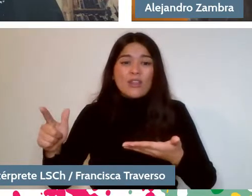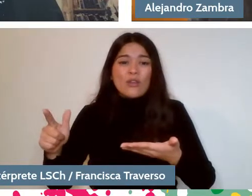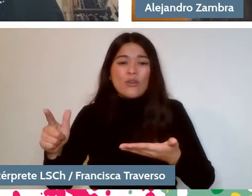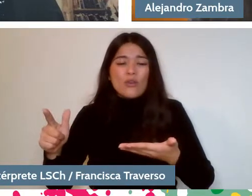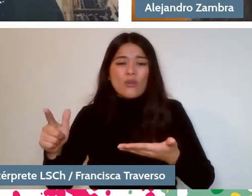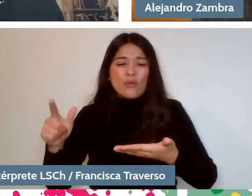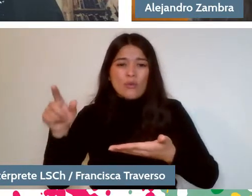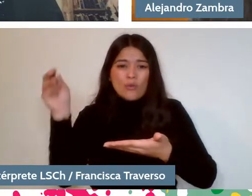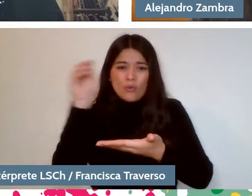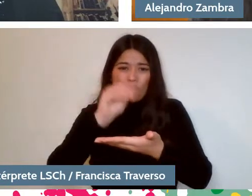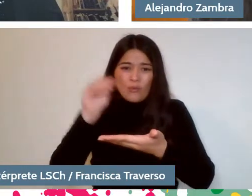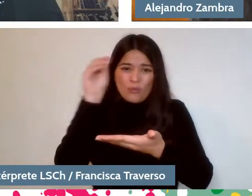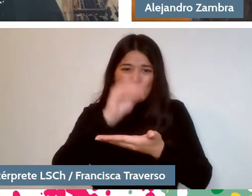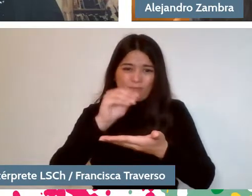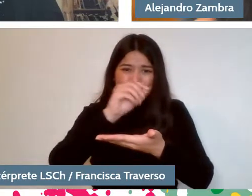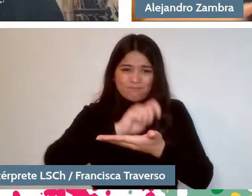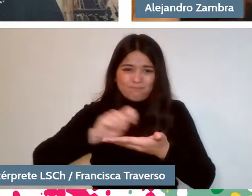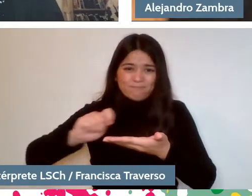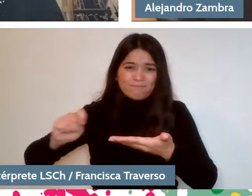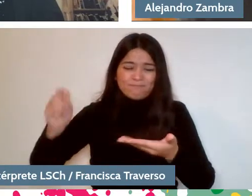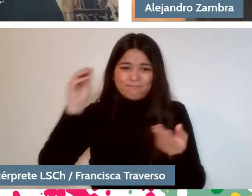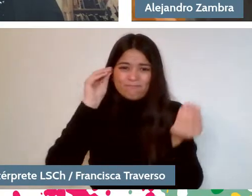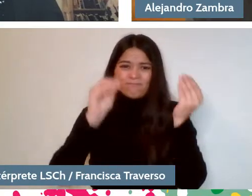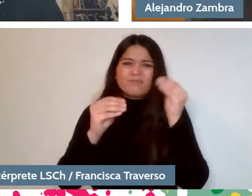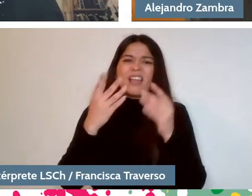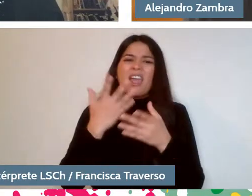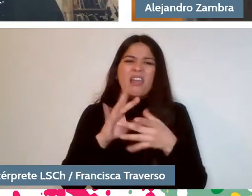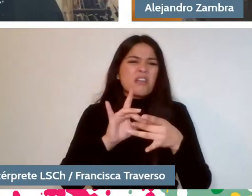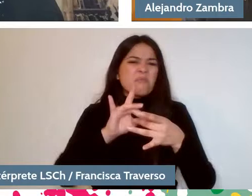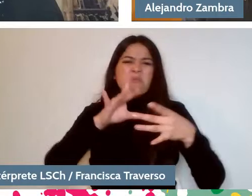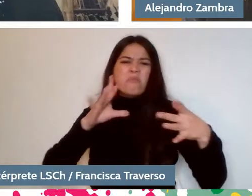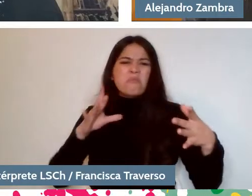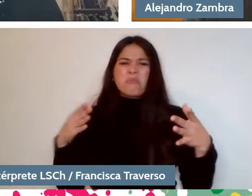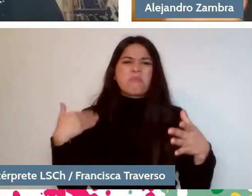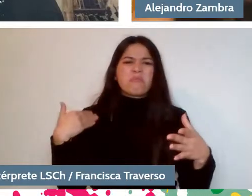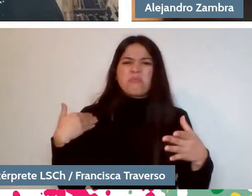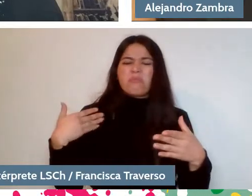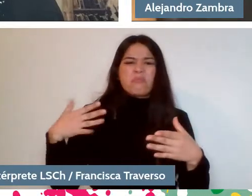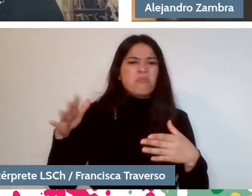what happens is that detachment, or rather as multiplication,